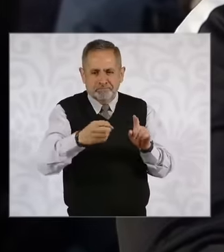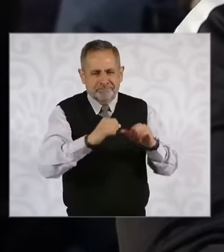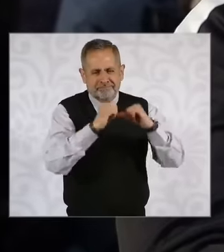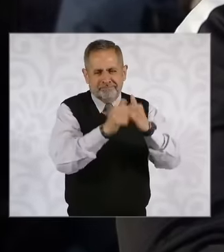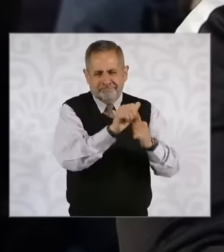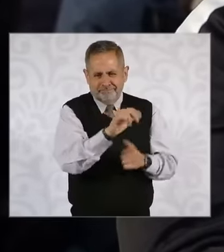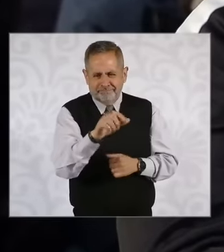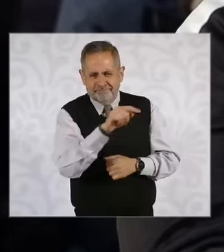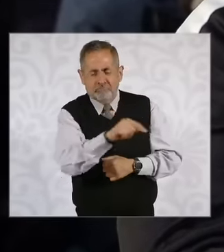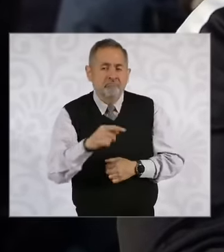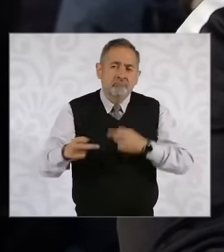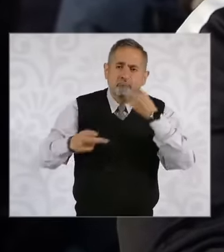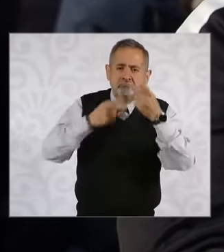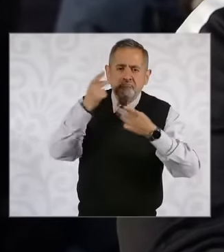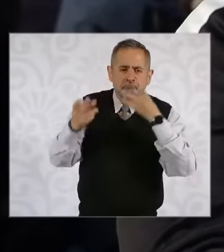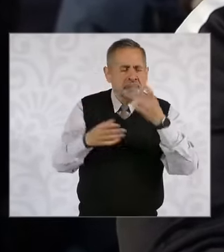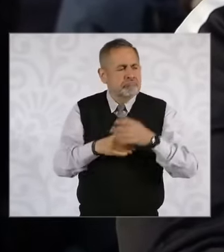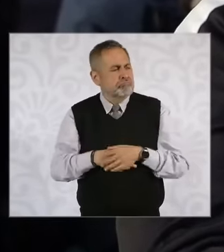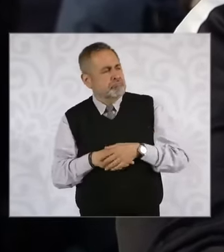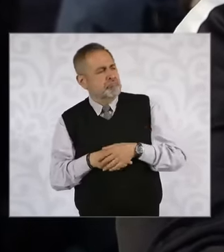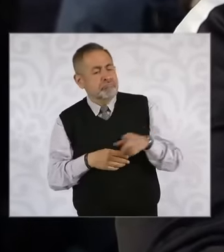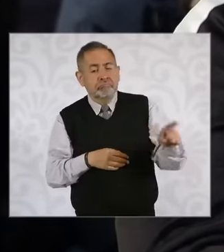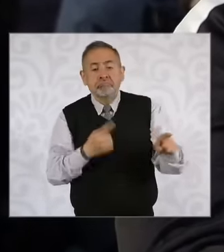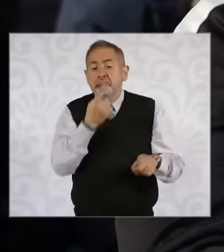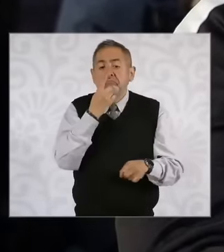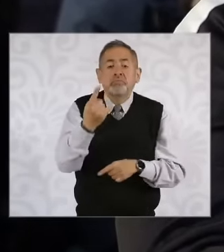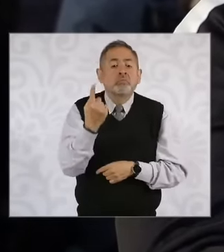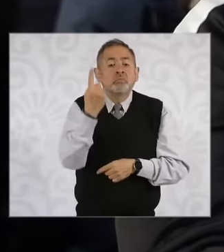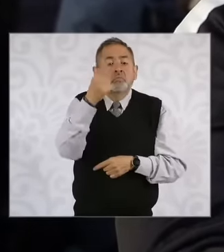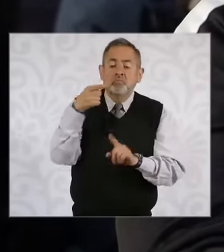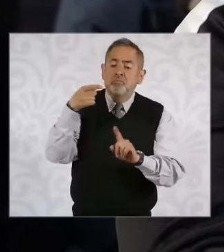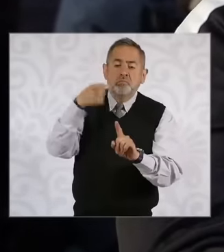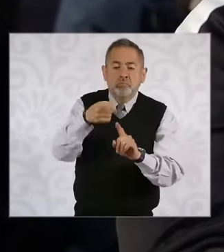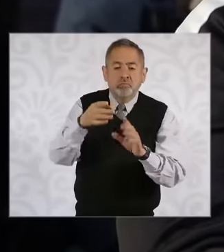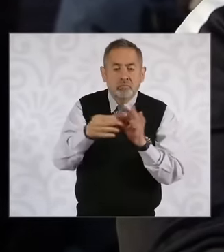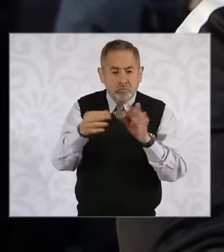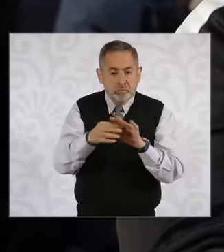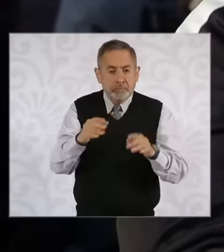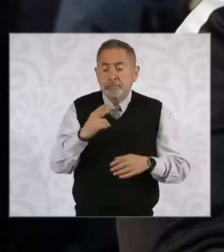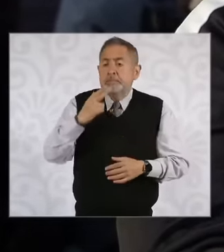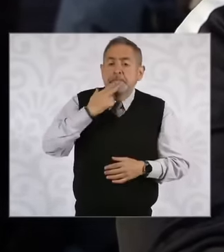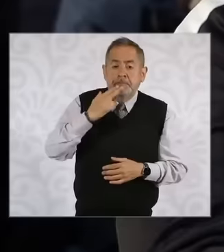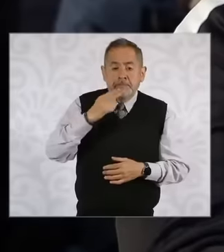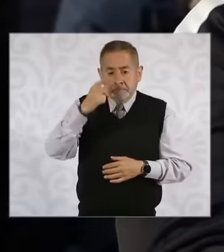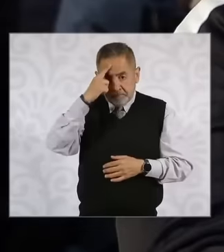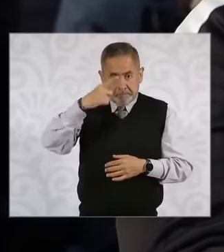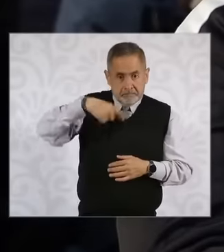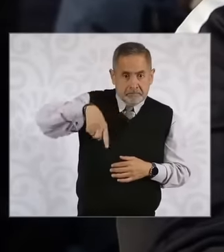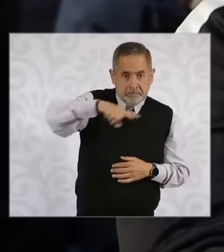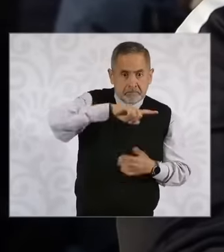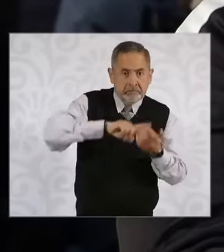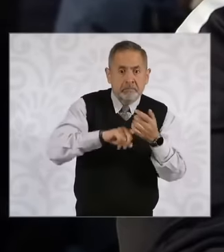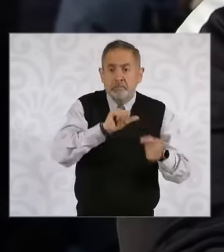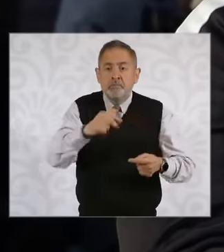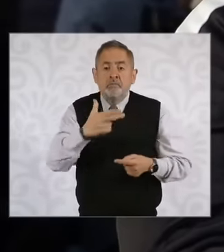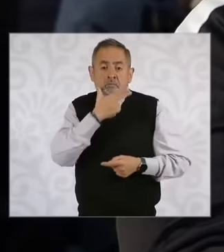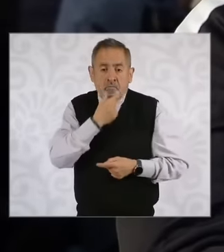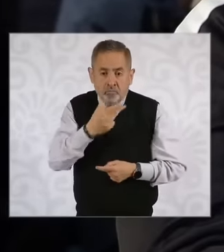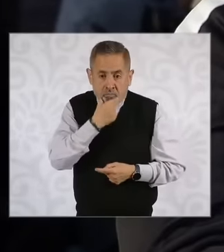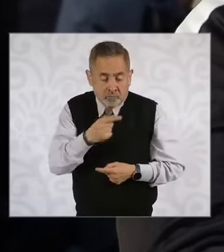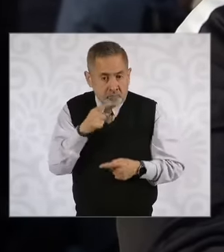they talk about one of the vehicles that can serve the Knights to being able to be